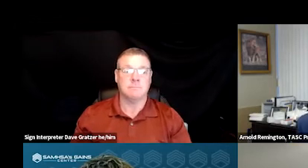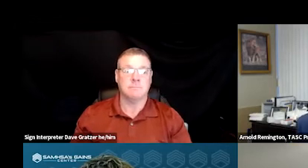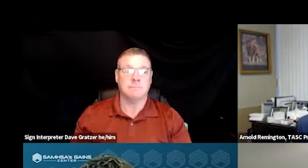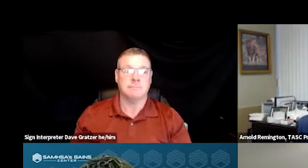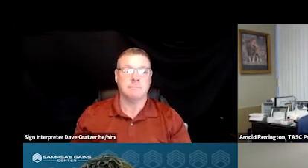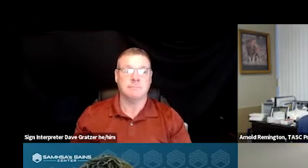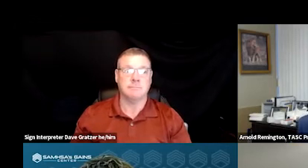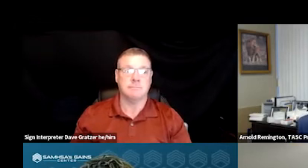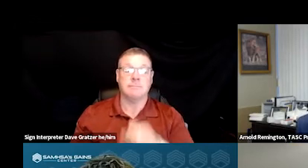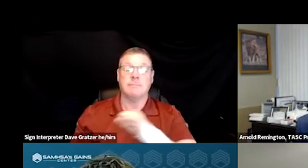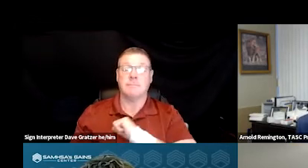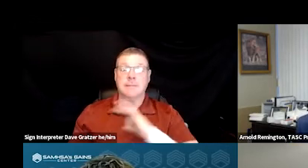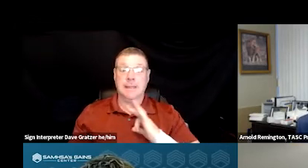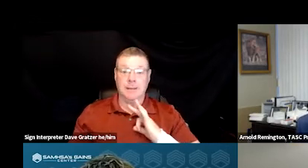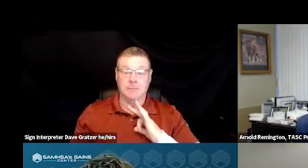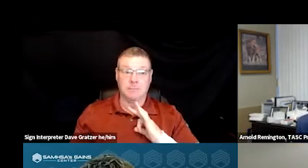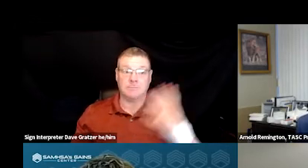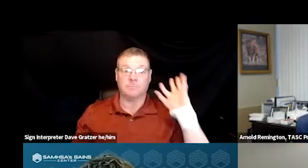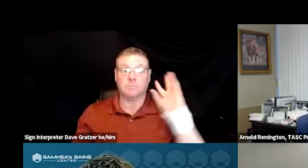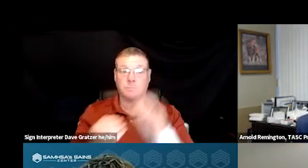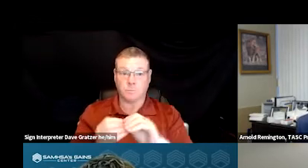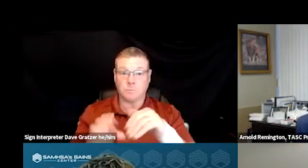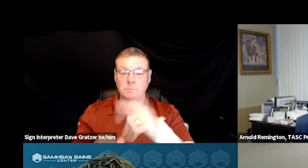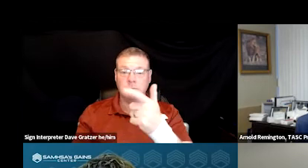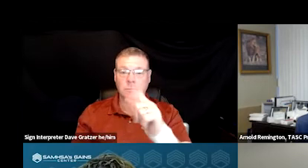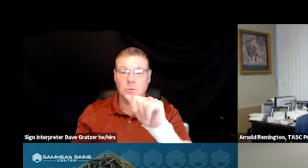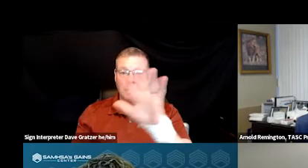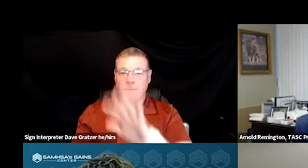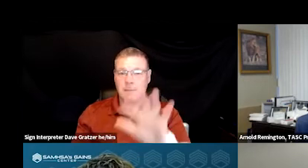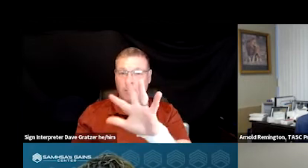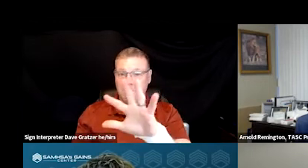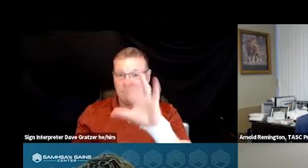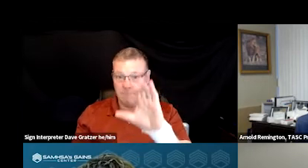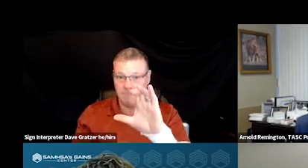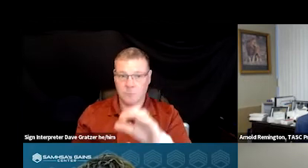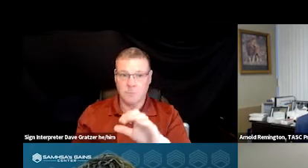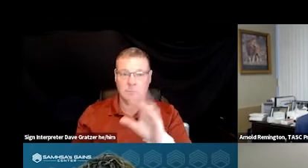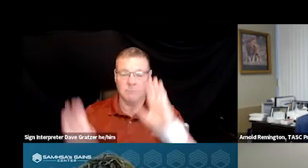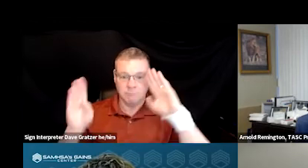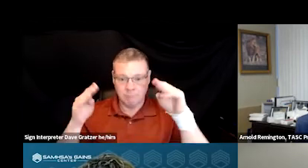So our staff in total, in Georgia, we've got about 500 staff dedicated to the mobile teams